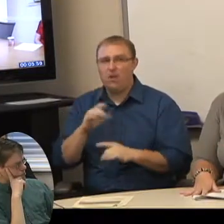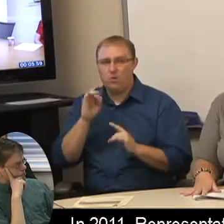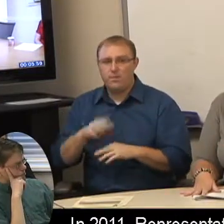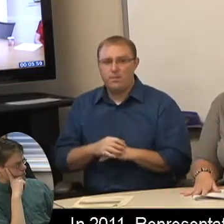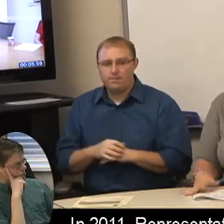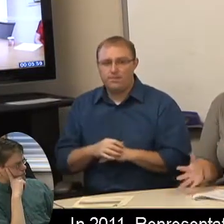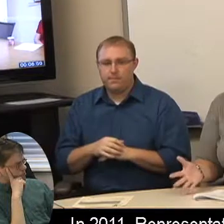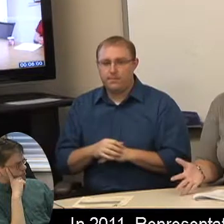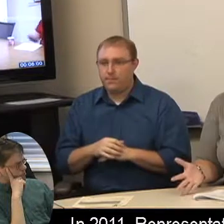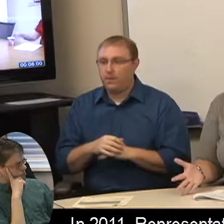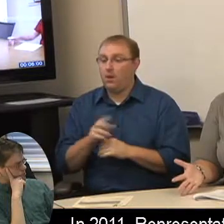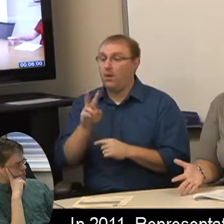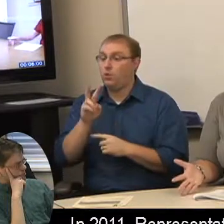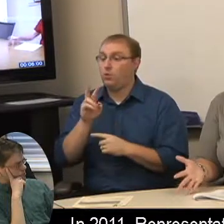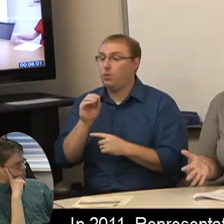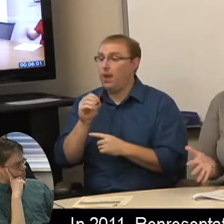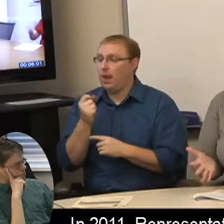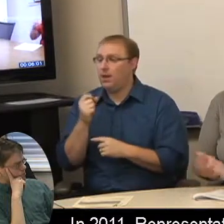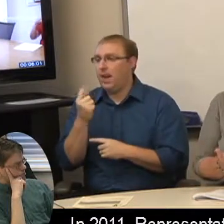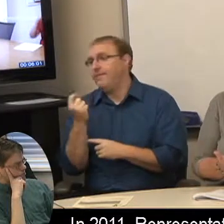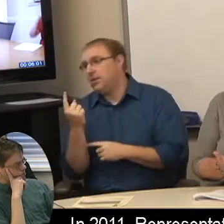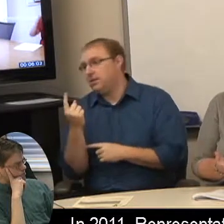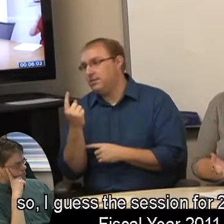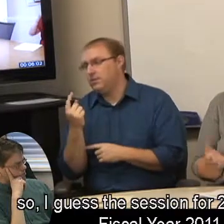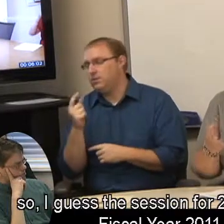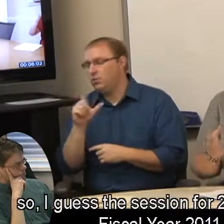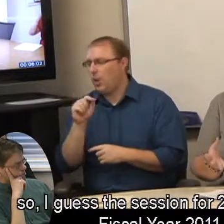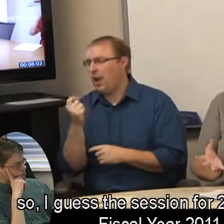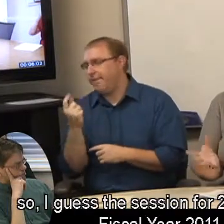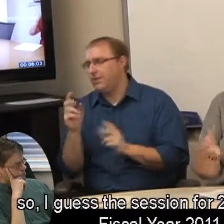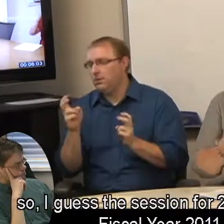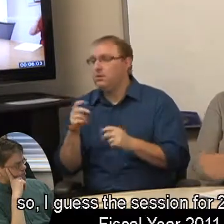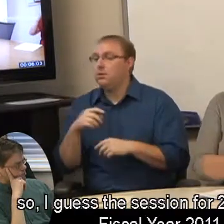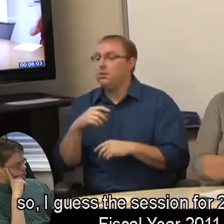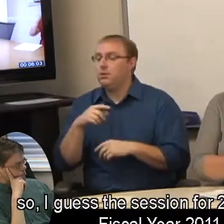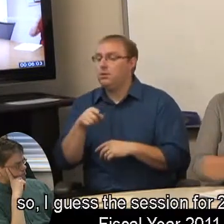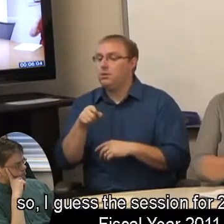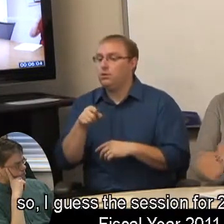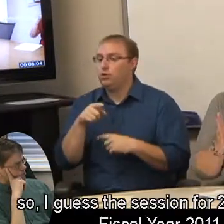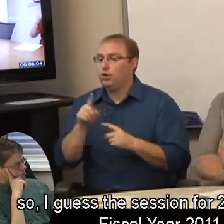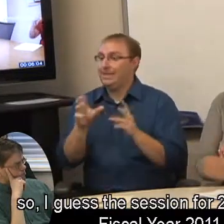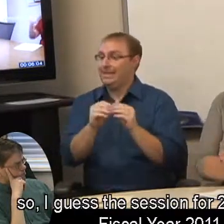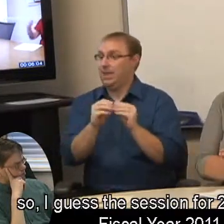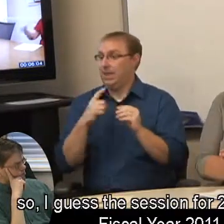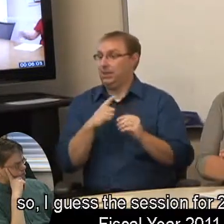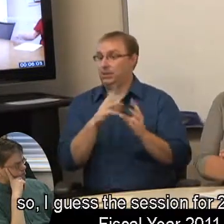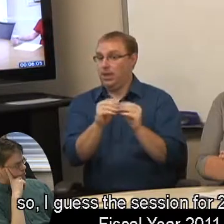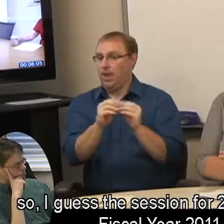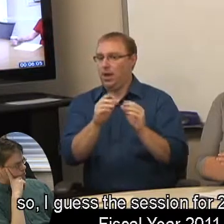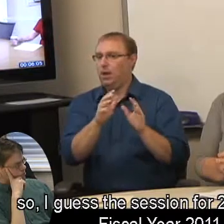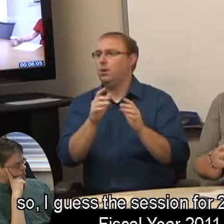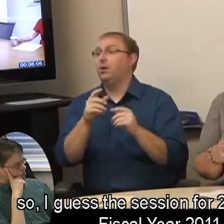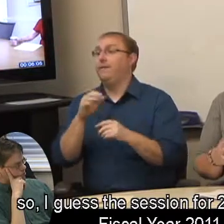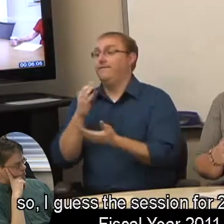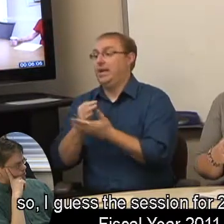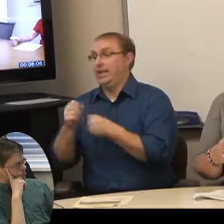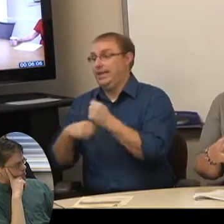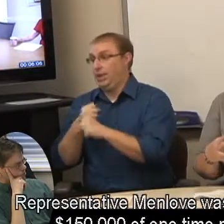In 2011, Representative - so, I guess the session for 2010, but for Fiscal Year 2011,